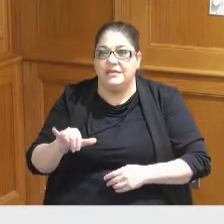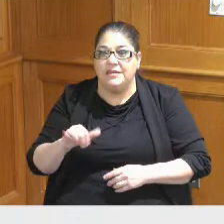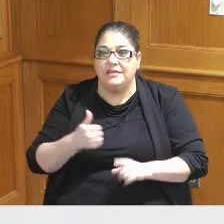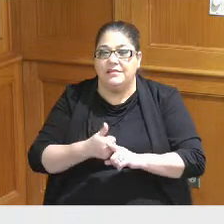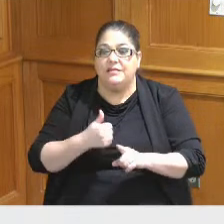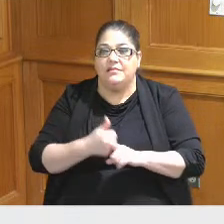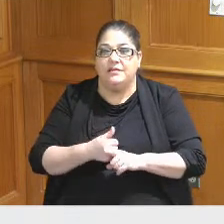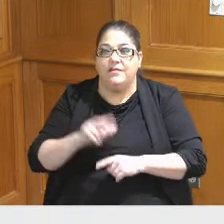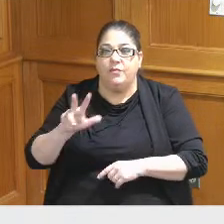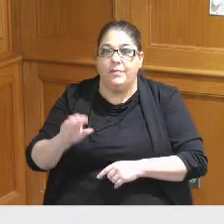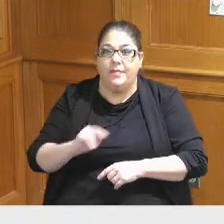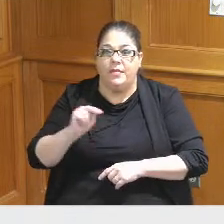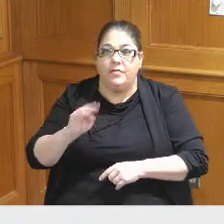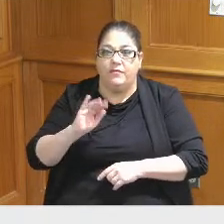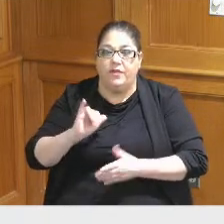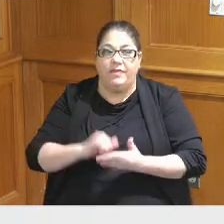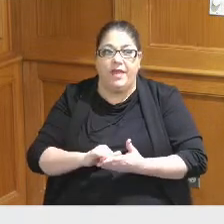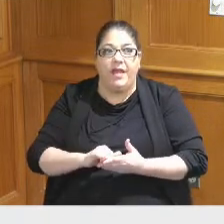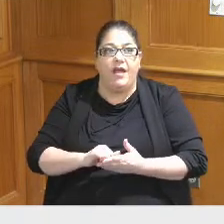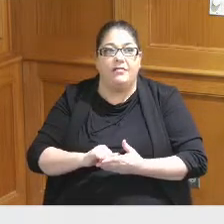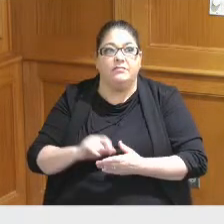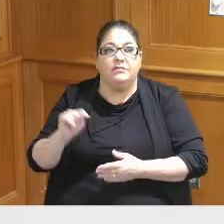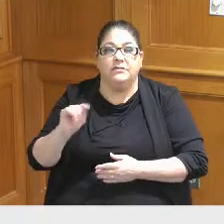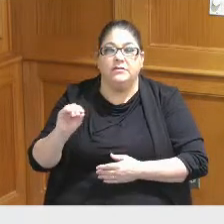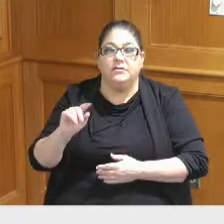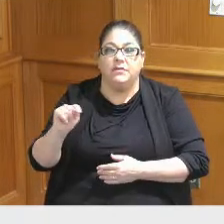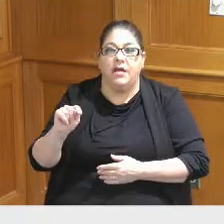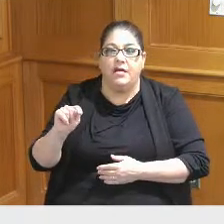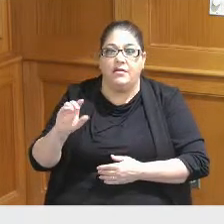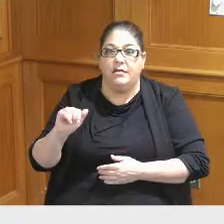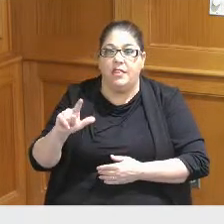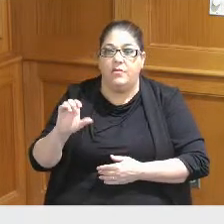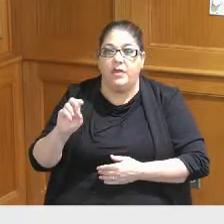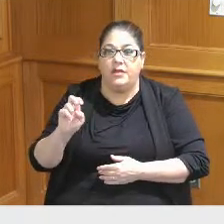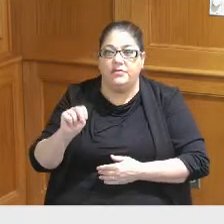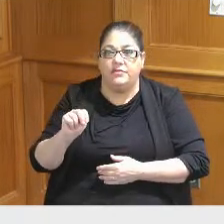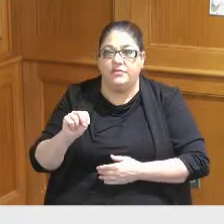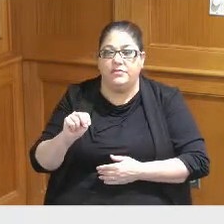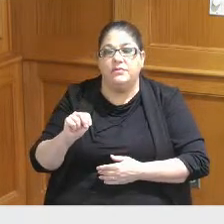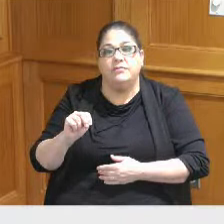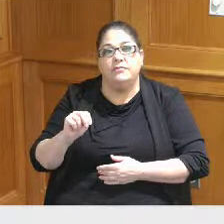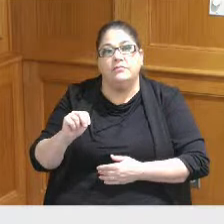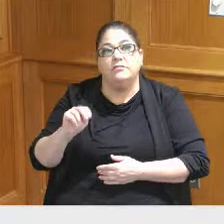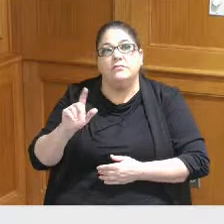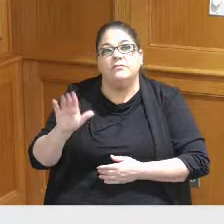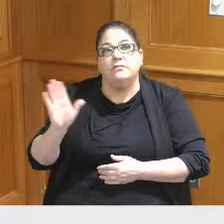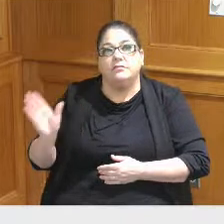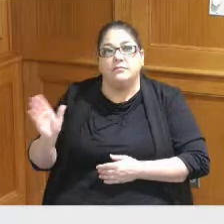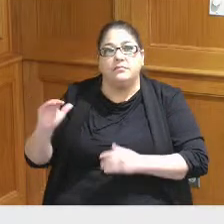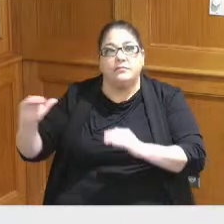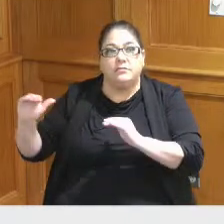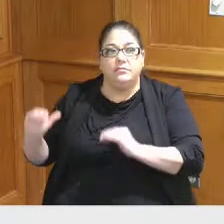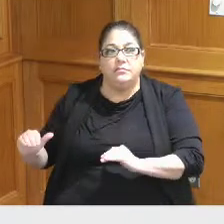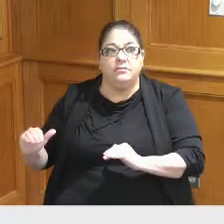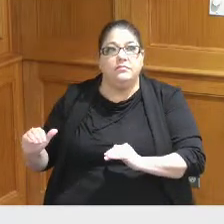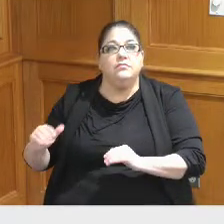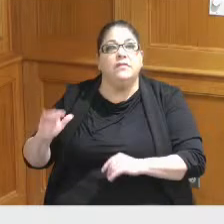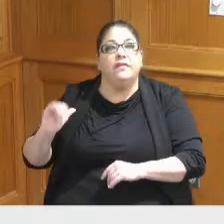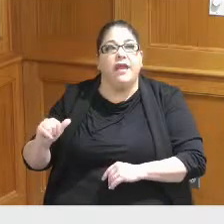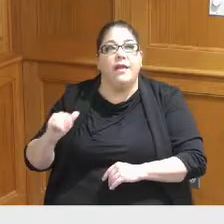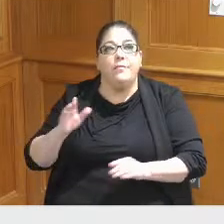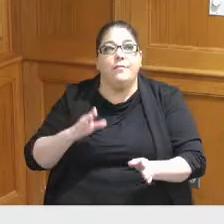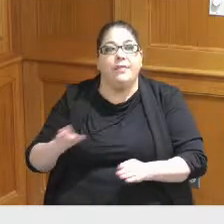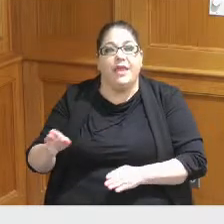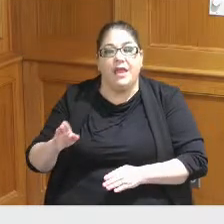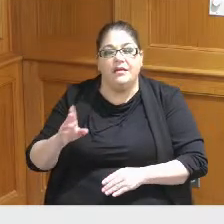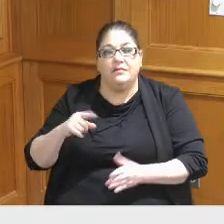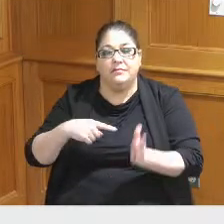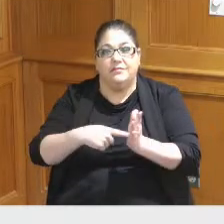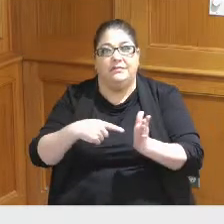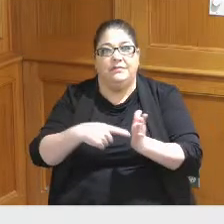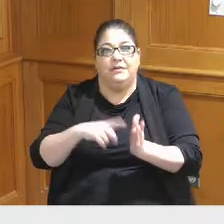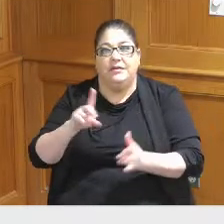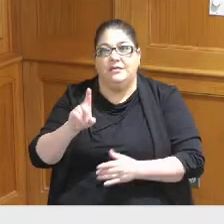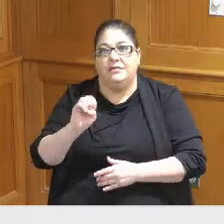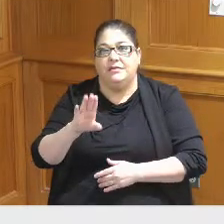allocation and I did also just want to note that under this plan The Debt Service associated with